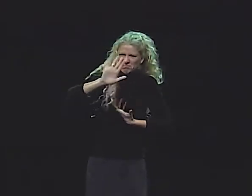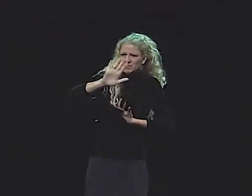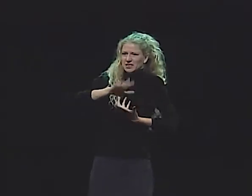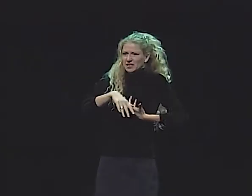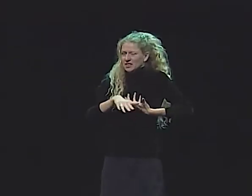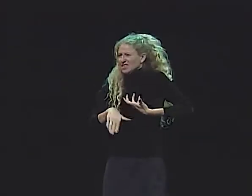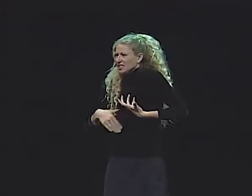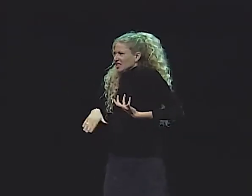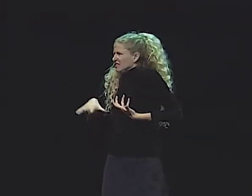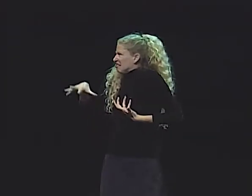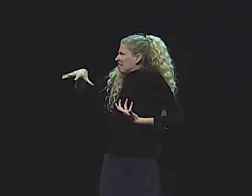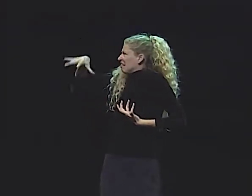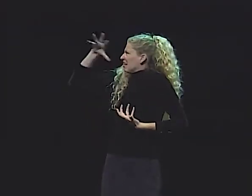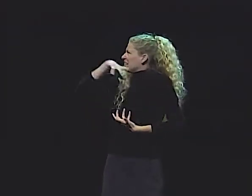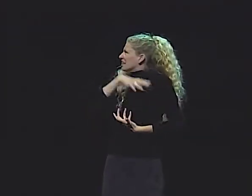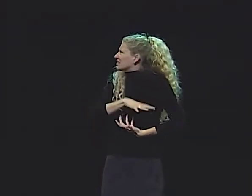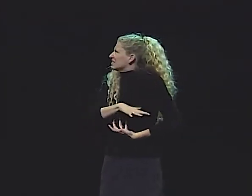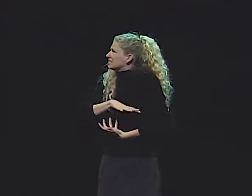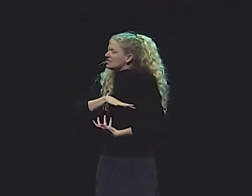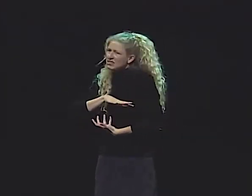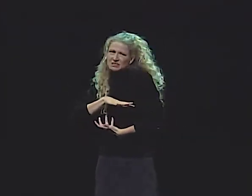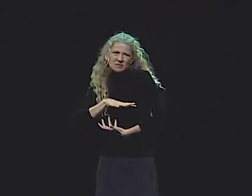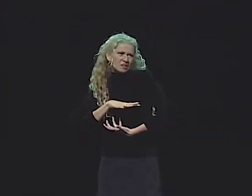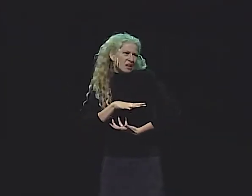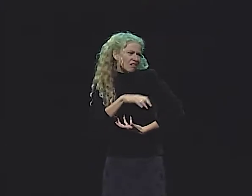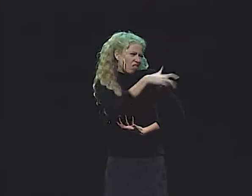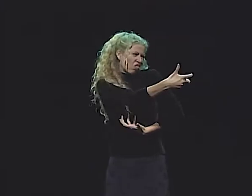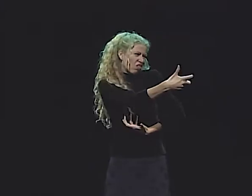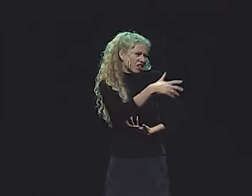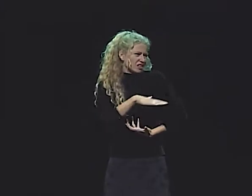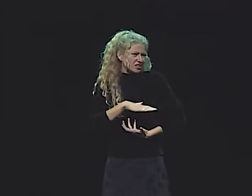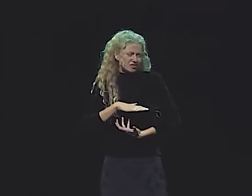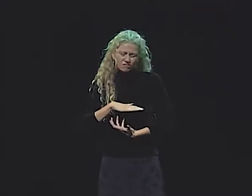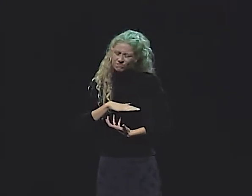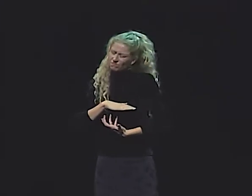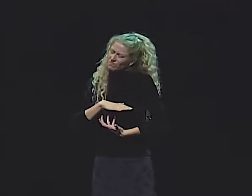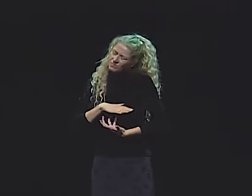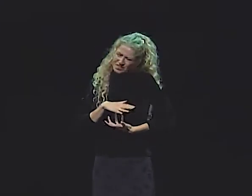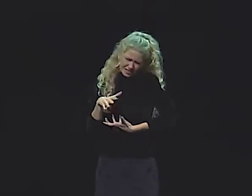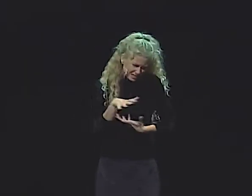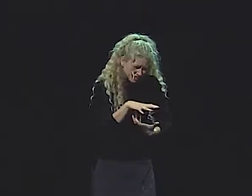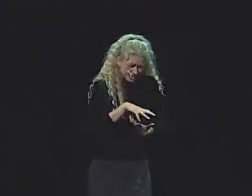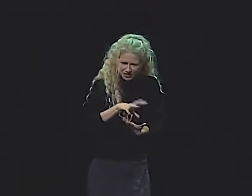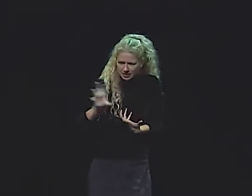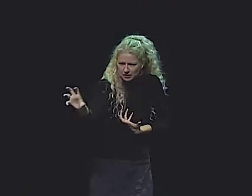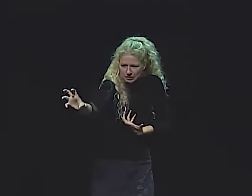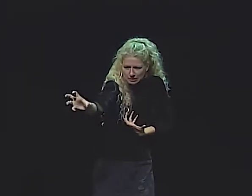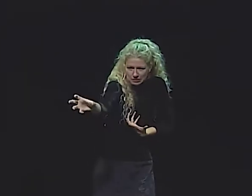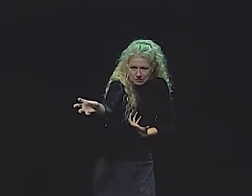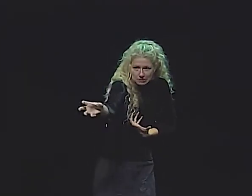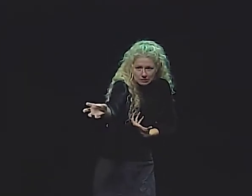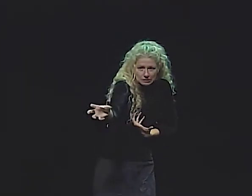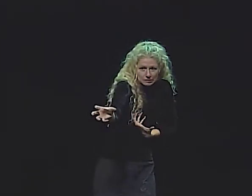AND WANTED TO GET OUT OF THERE AS FAST AS SHE COULD, CLOSED UP THE HOUSE, CLOSED THE ROOM, AND TOOK HER TOOLBOX WITH HER.